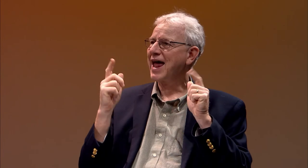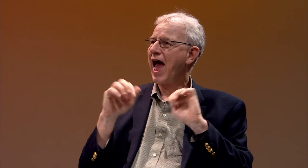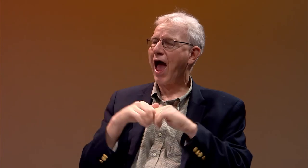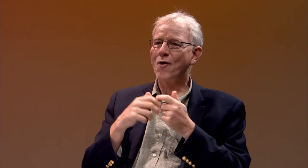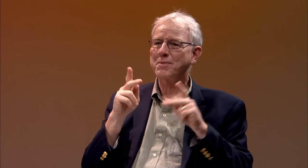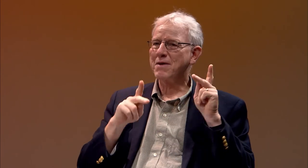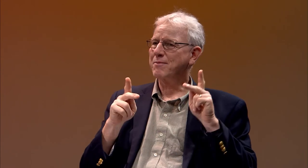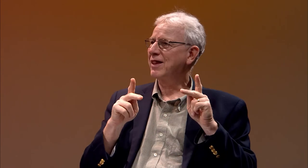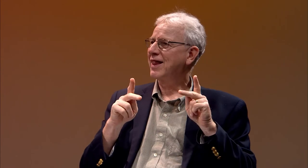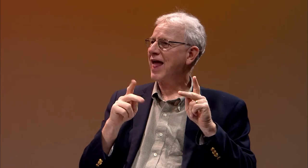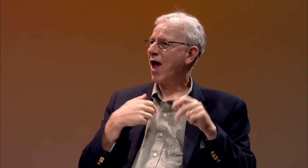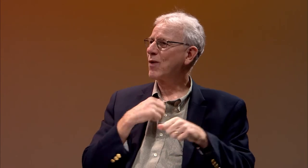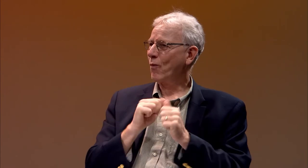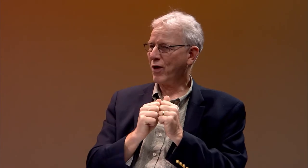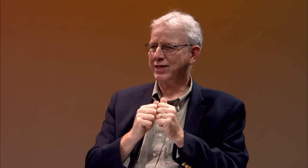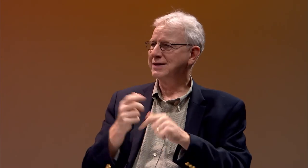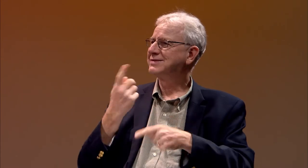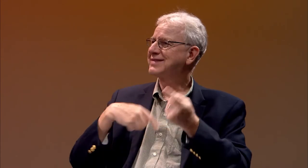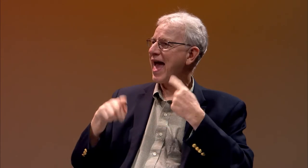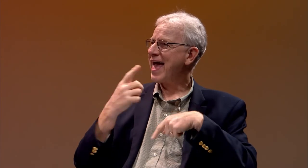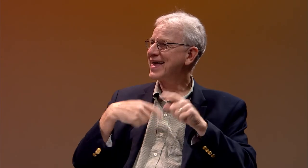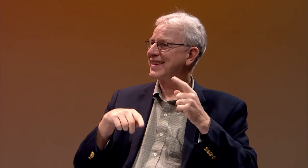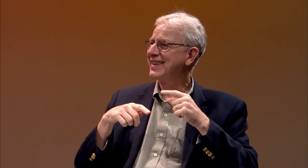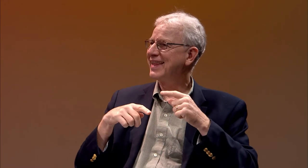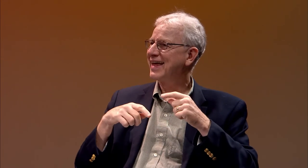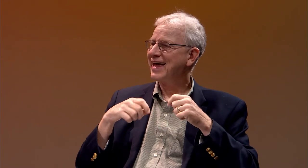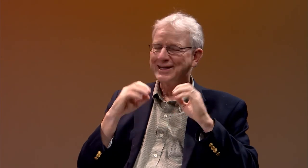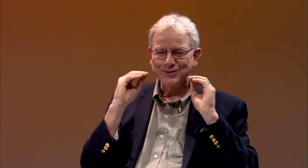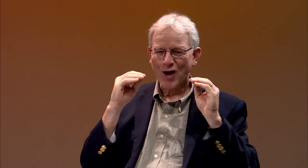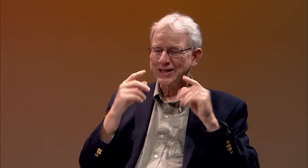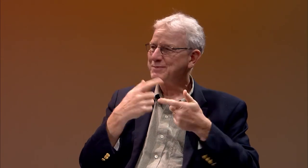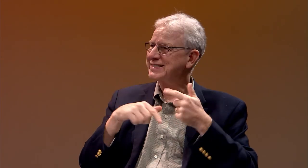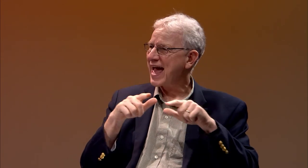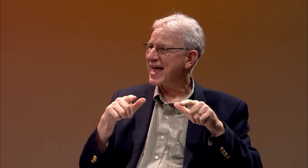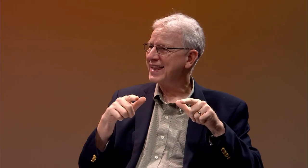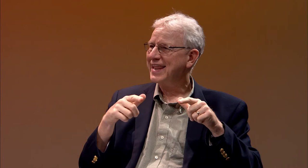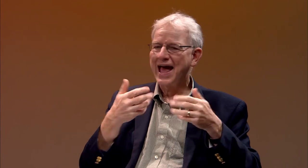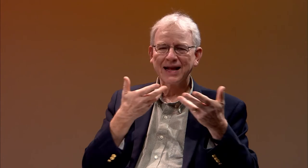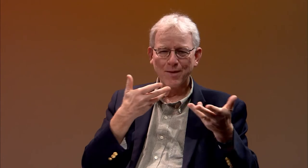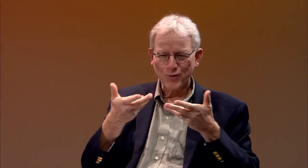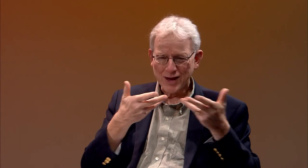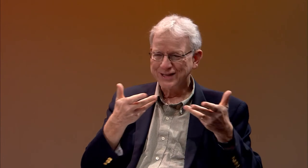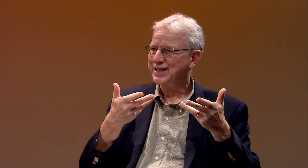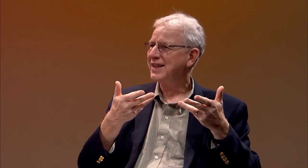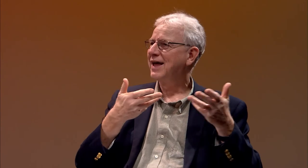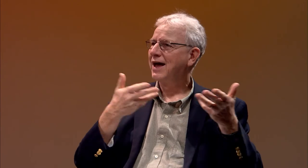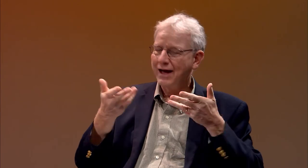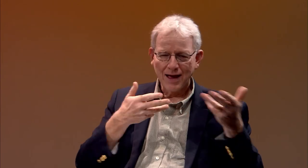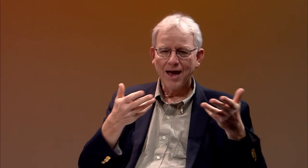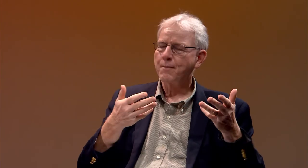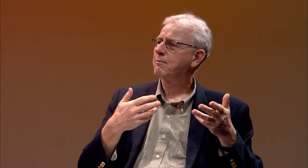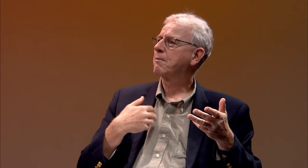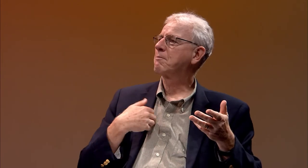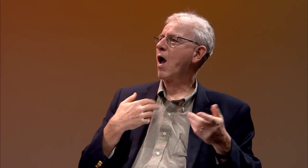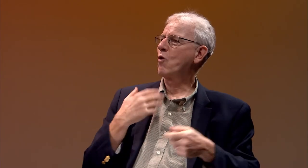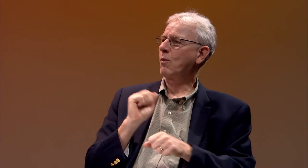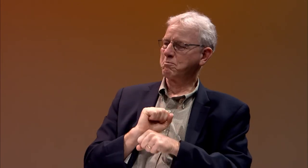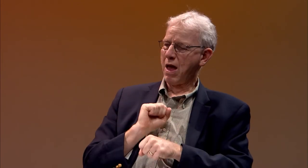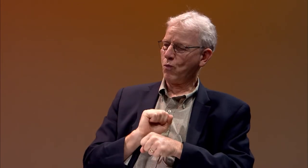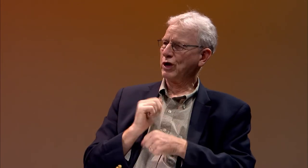I'm surprised at the number of people who learned sign. I had the opportunity to teach them and engage with them.